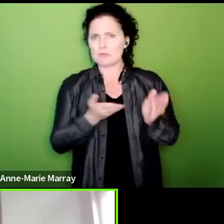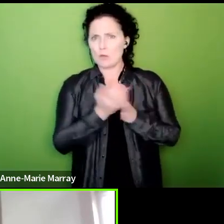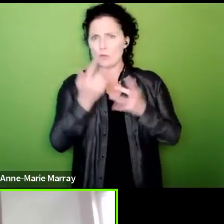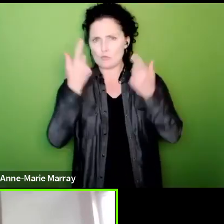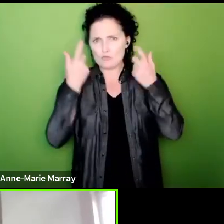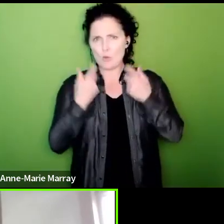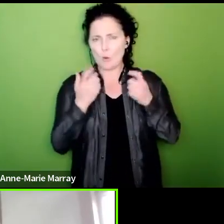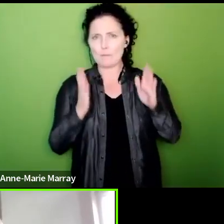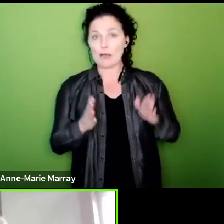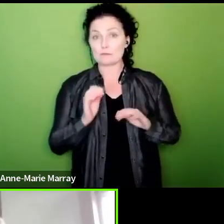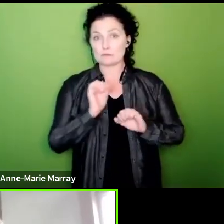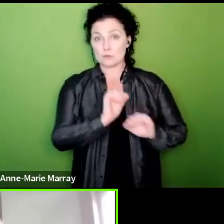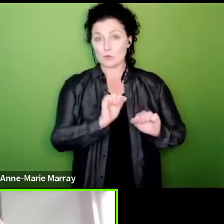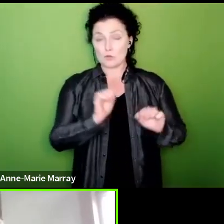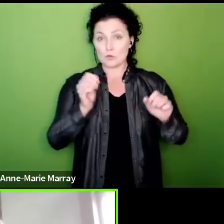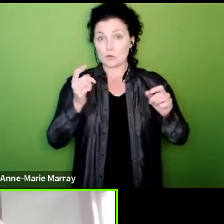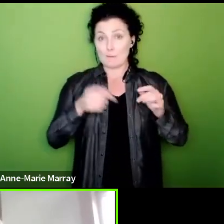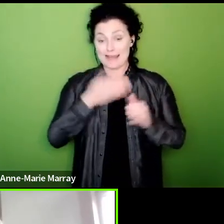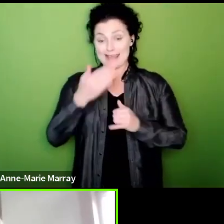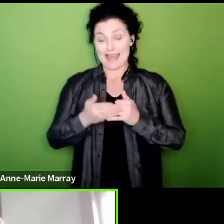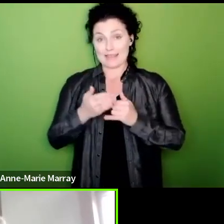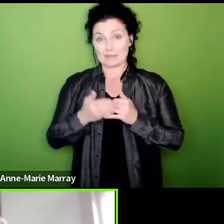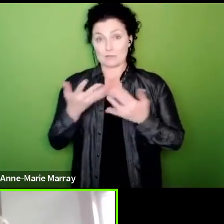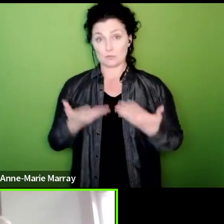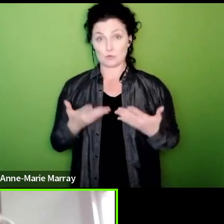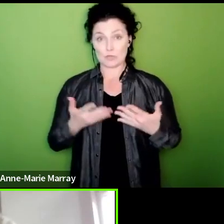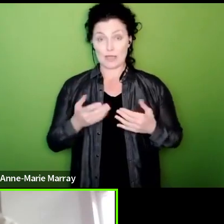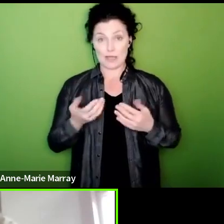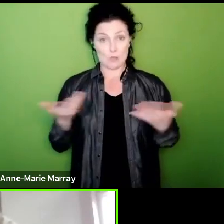work your employer will by the end of the day have been given notice of how the ballot has